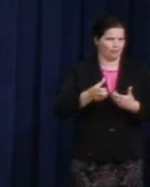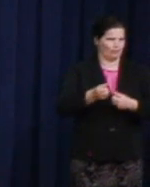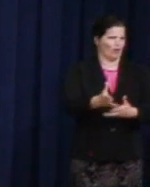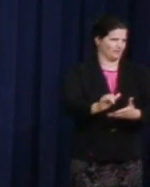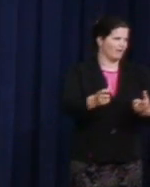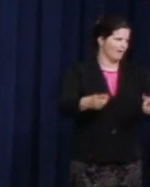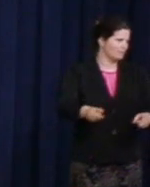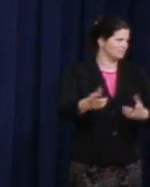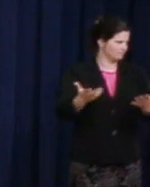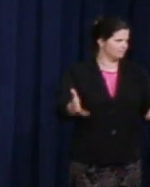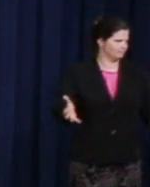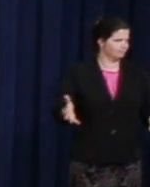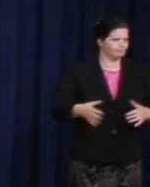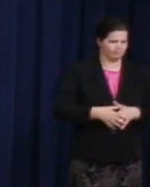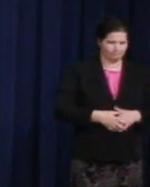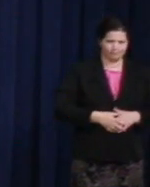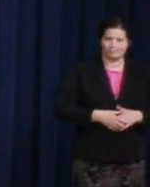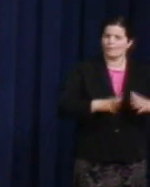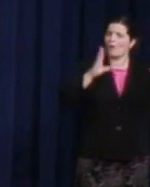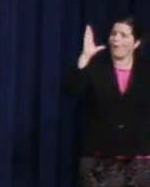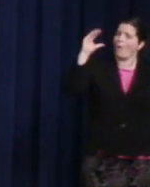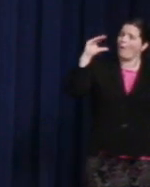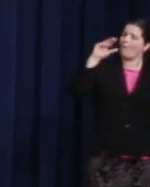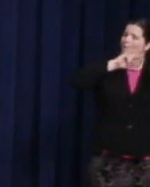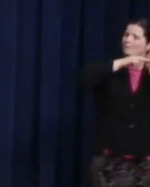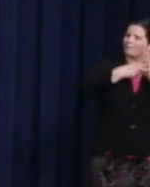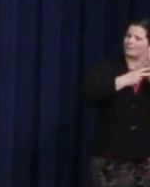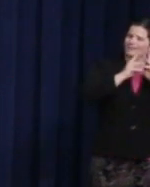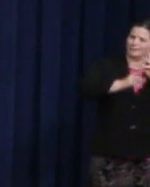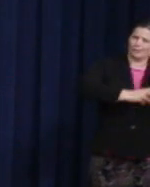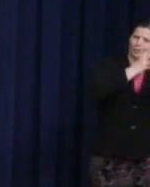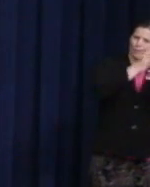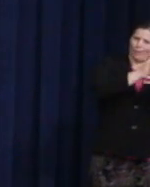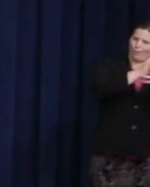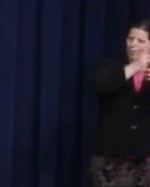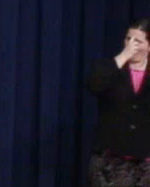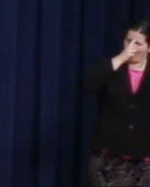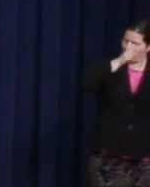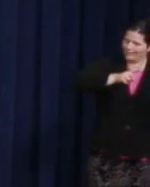Hope is about envisioning a global consensus that LGBT rights are human rights,